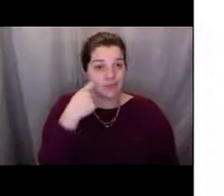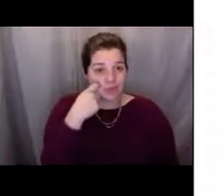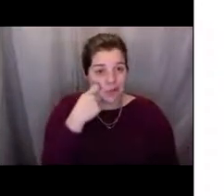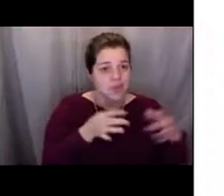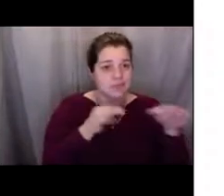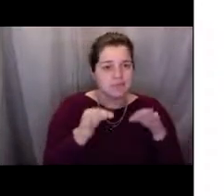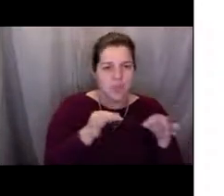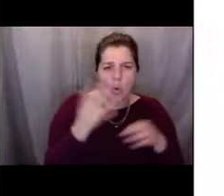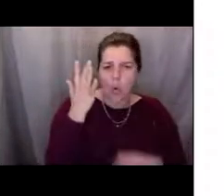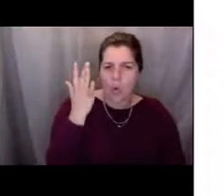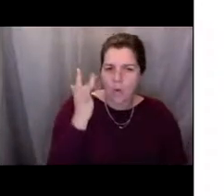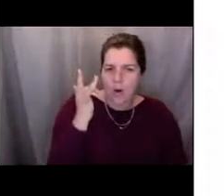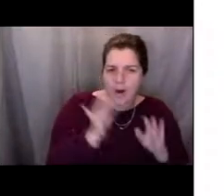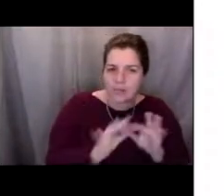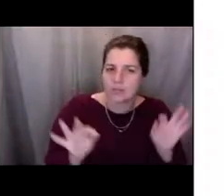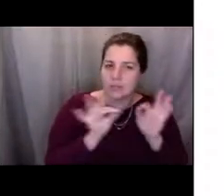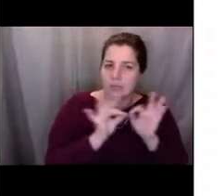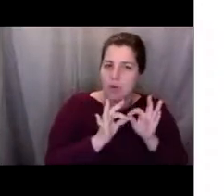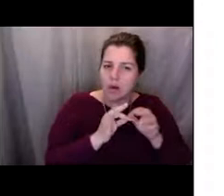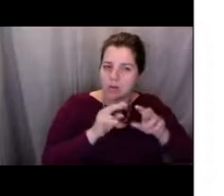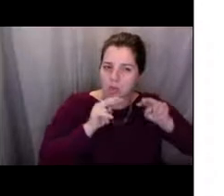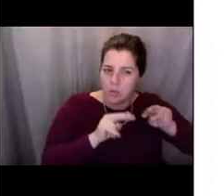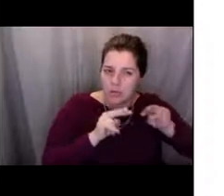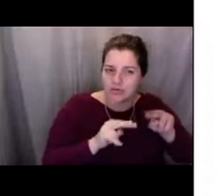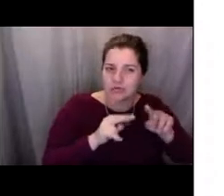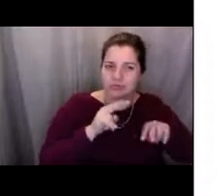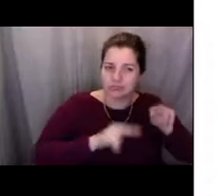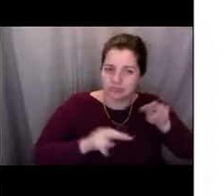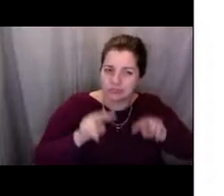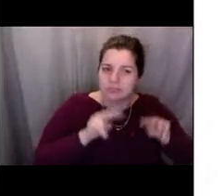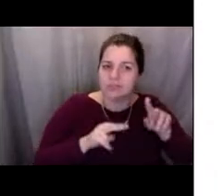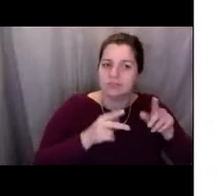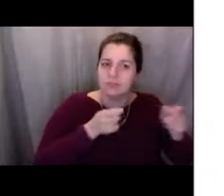why we manage fisheries and why we manage populations.